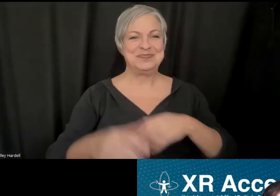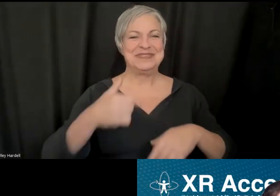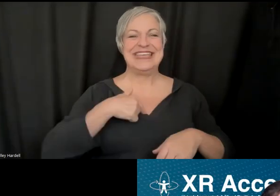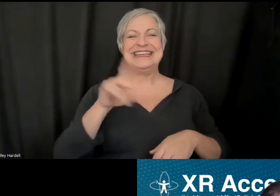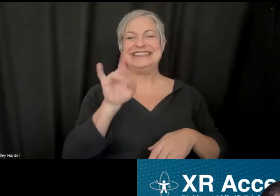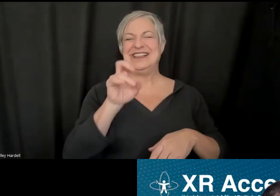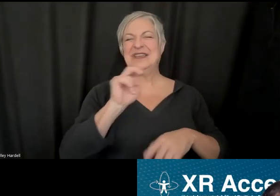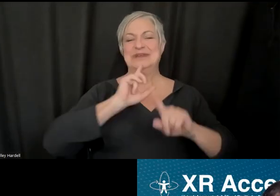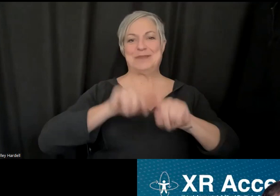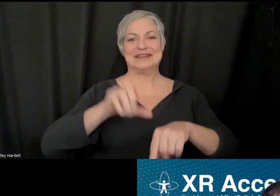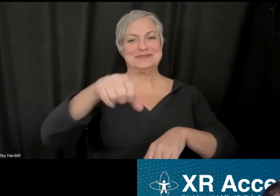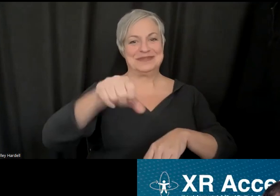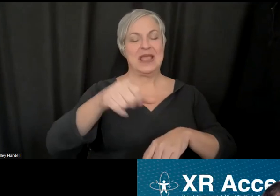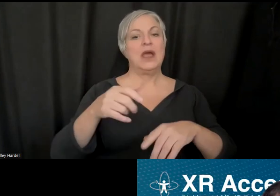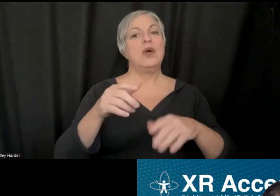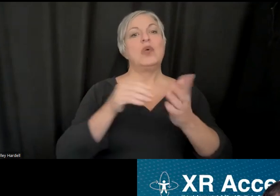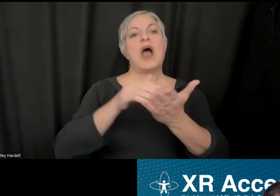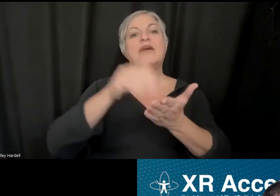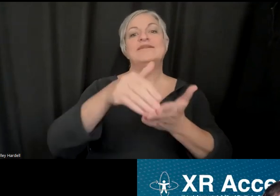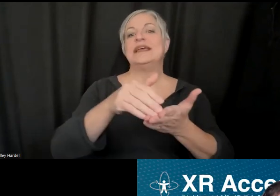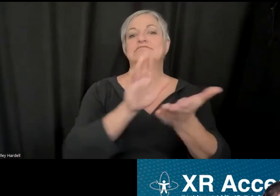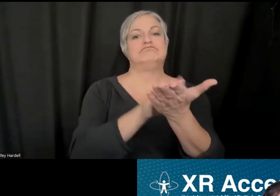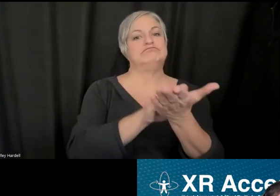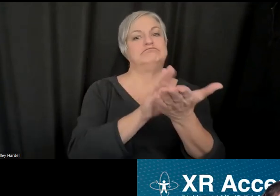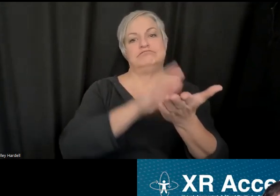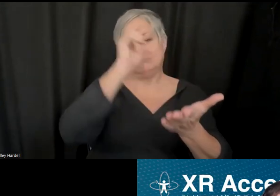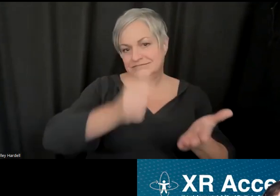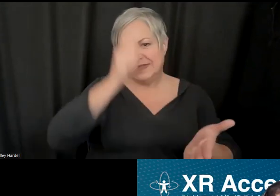often do praise Alchemy Labs for doing this. They definitely have